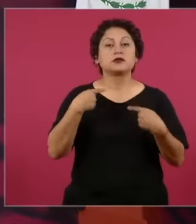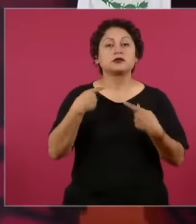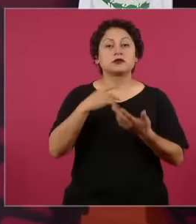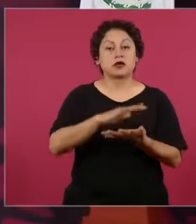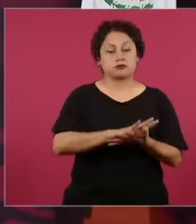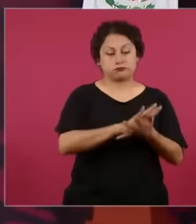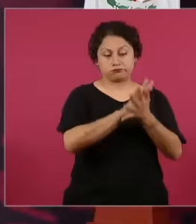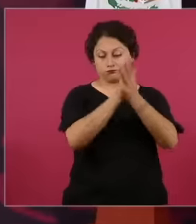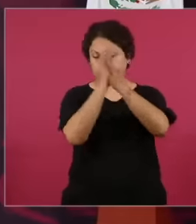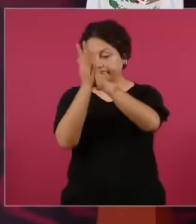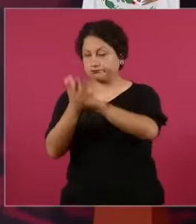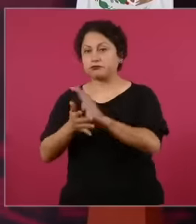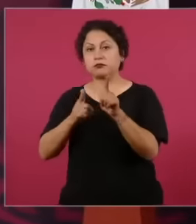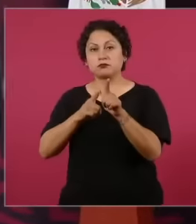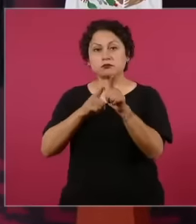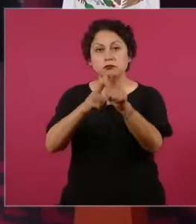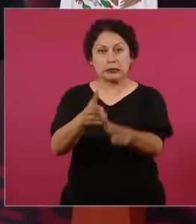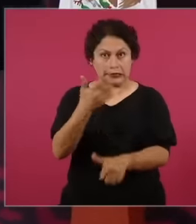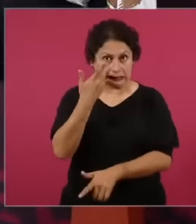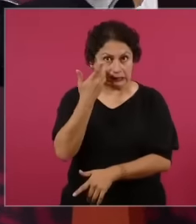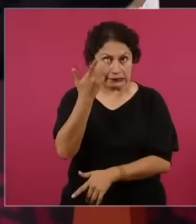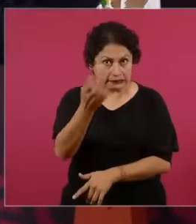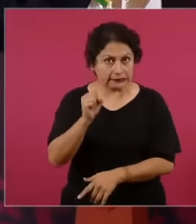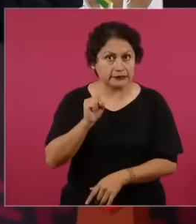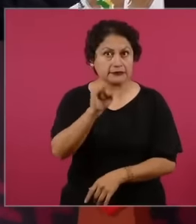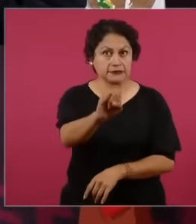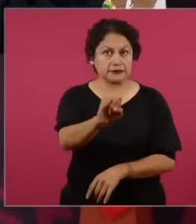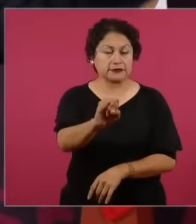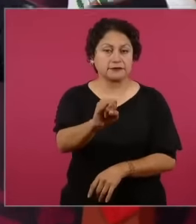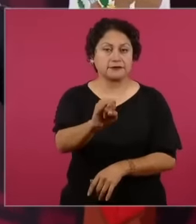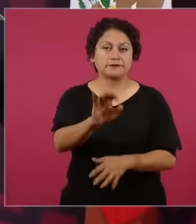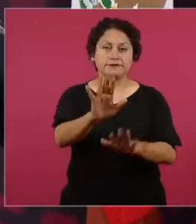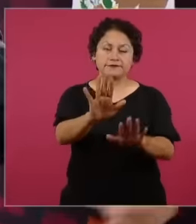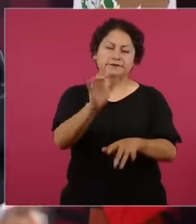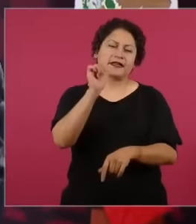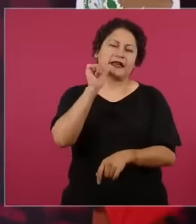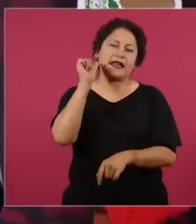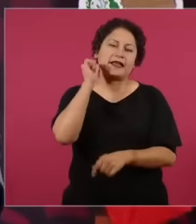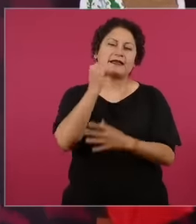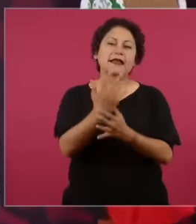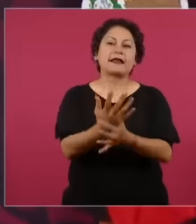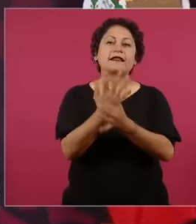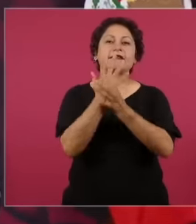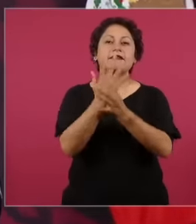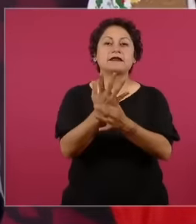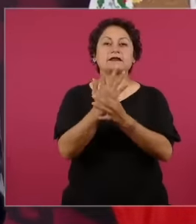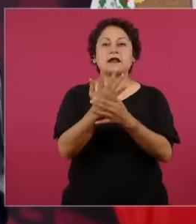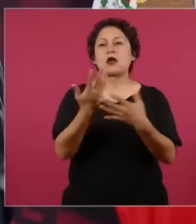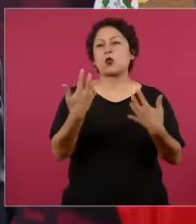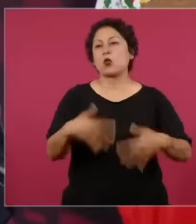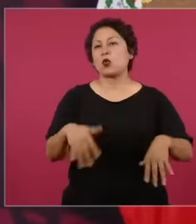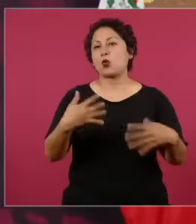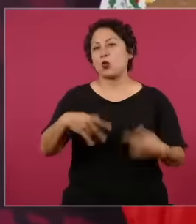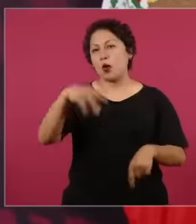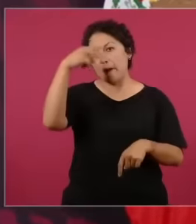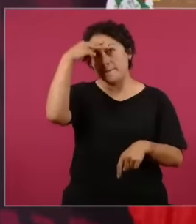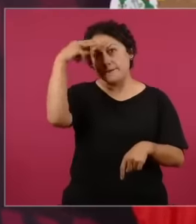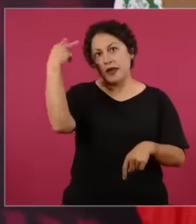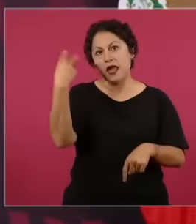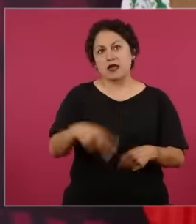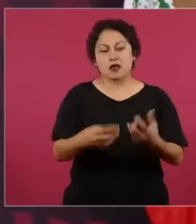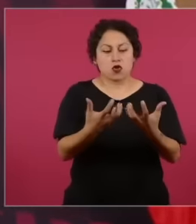yesterday they say Mexico is polarizing Why don't you put up the Universal survey